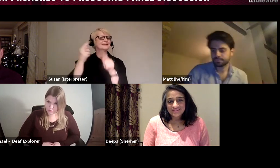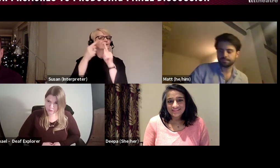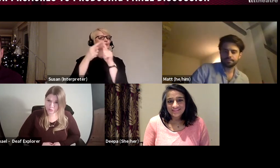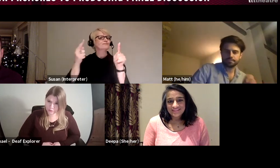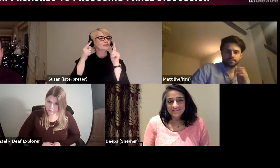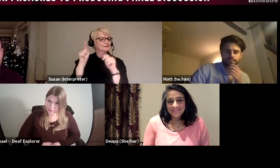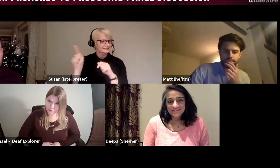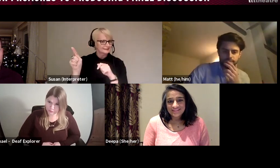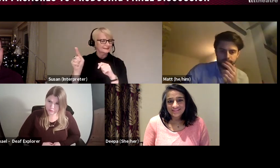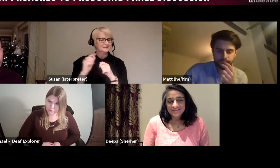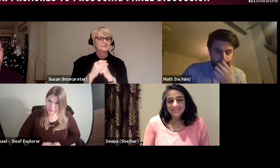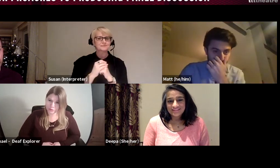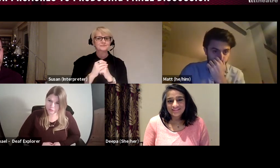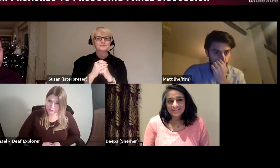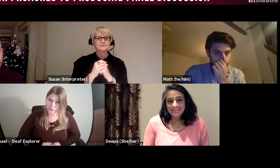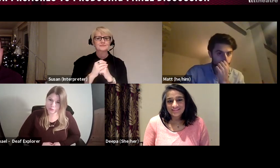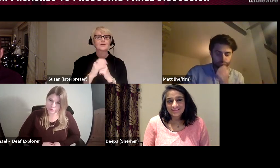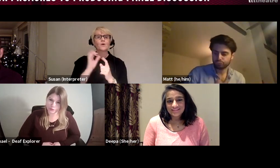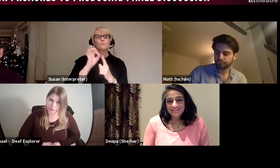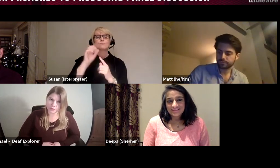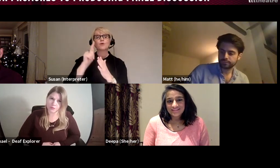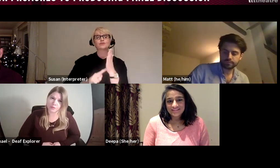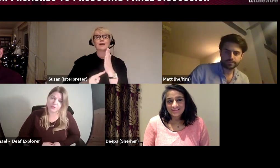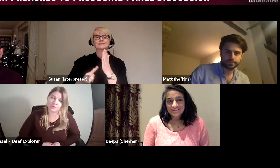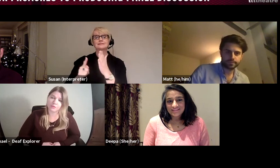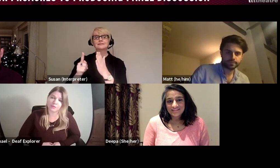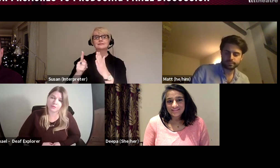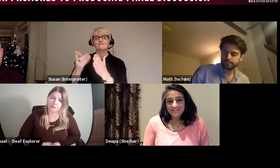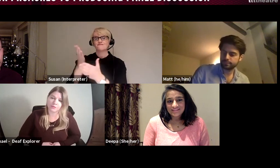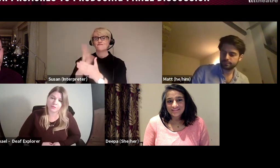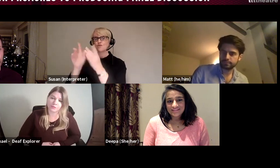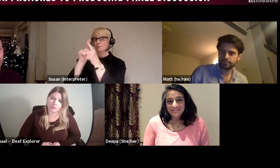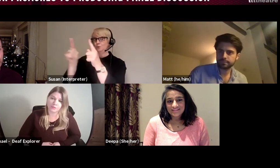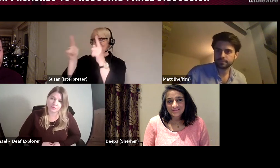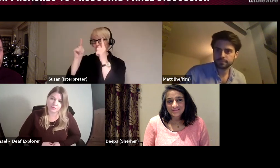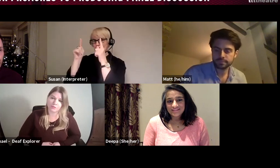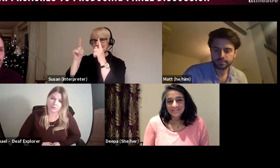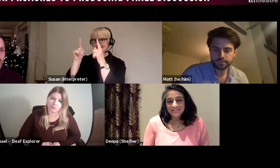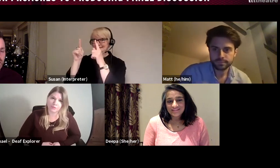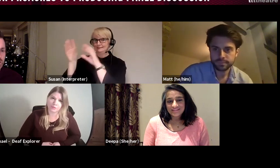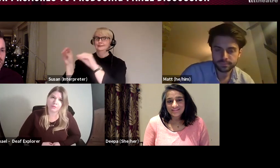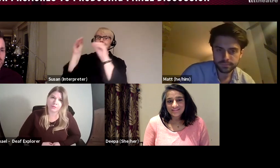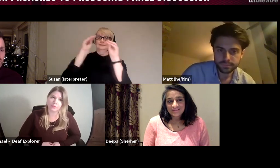took our project straight out of university, we started on the fringe with an interactive project